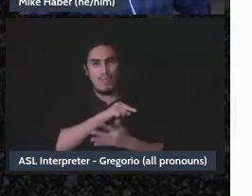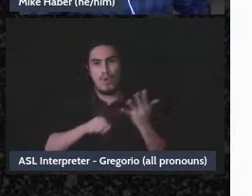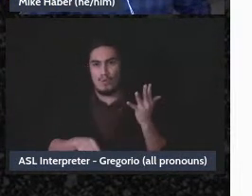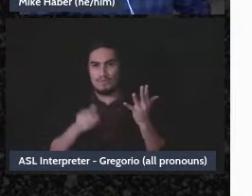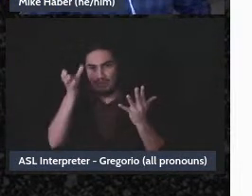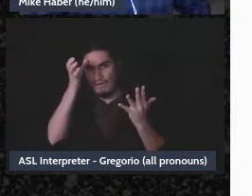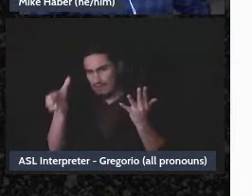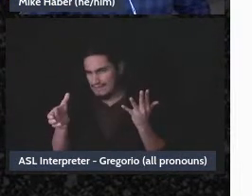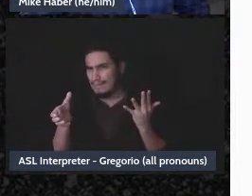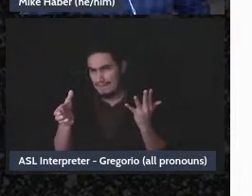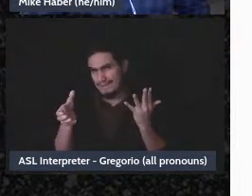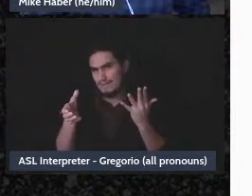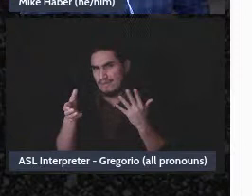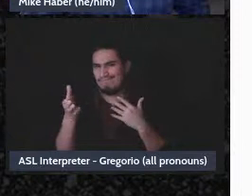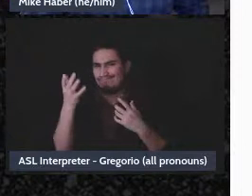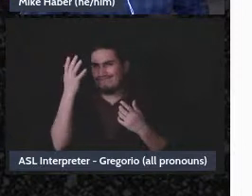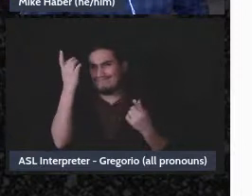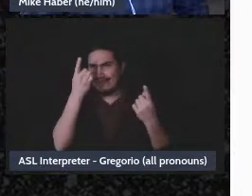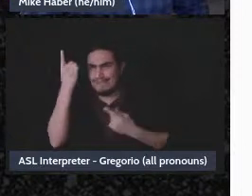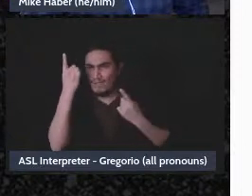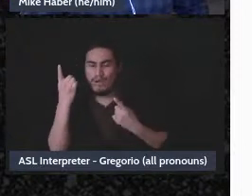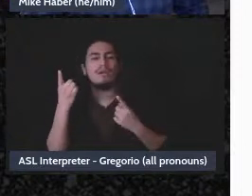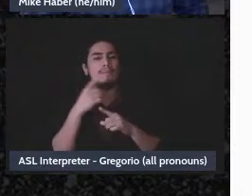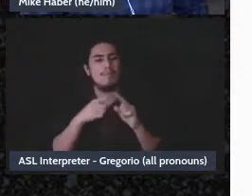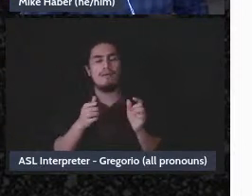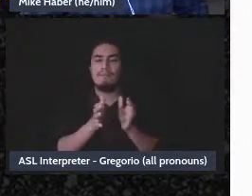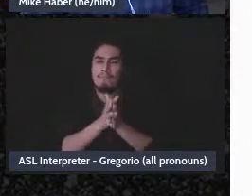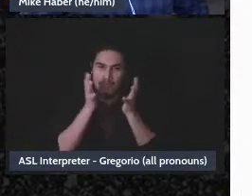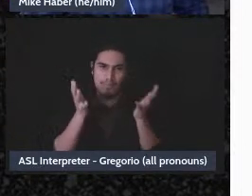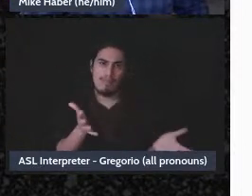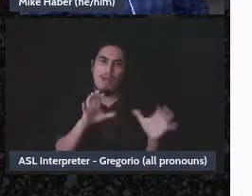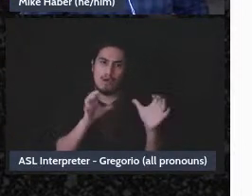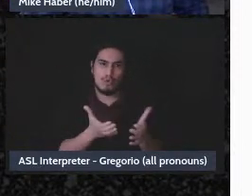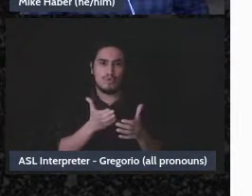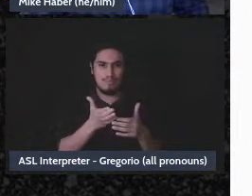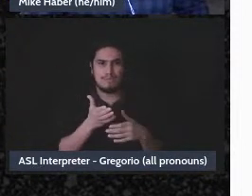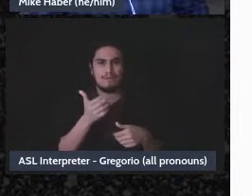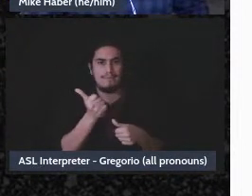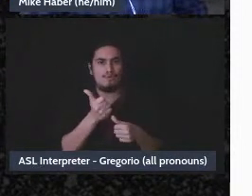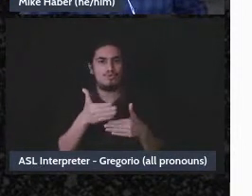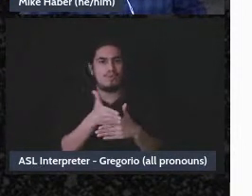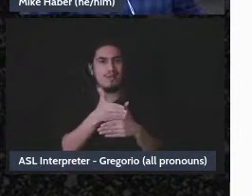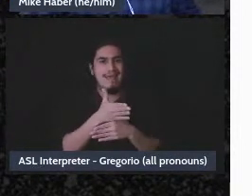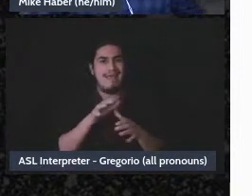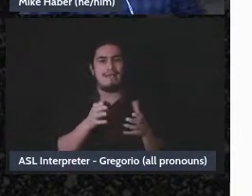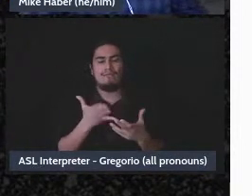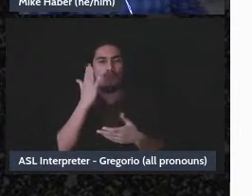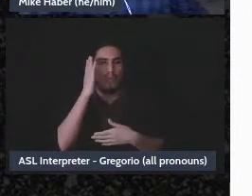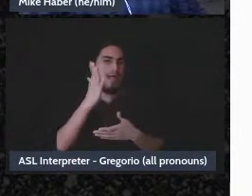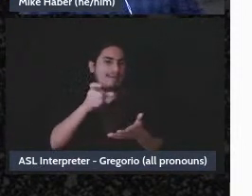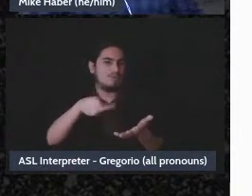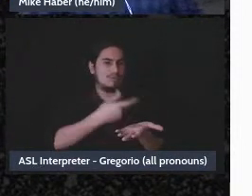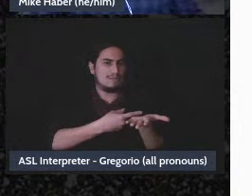this is an important issue that a lot of groups are going to be facing, and so I wanted to make sure to-to at least raise it here while we're,talking about the different models.